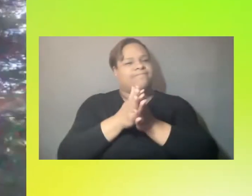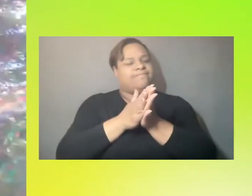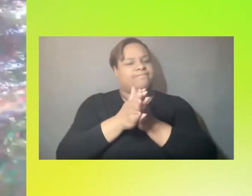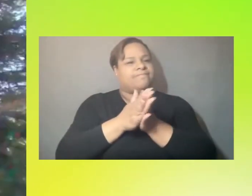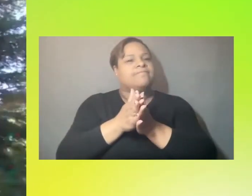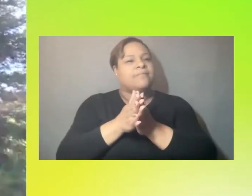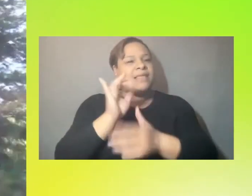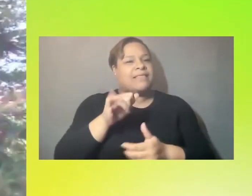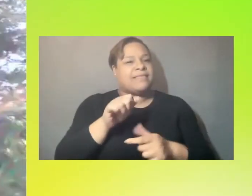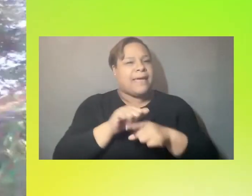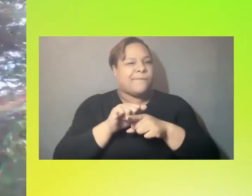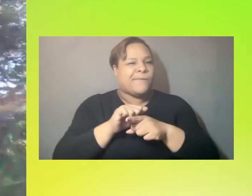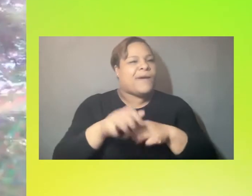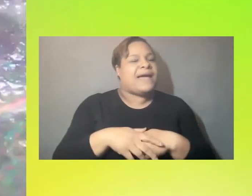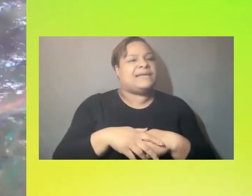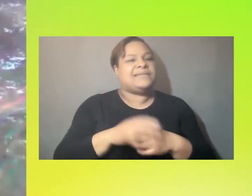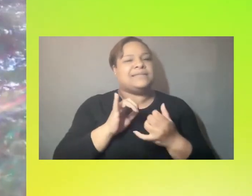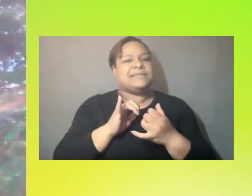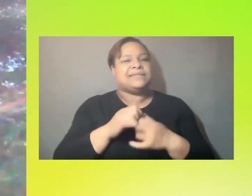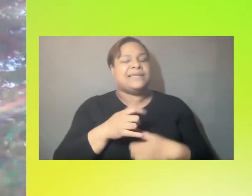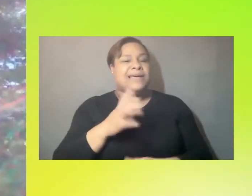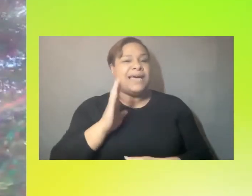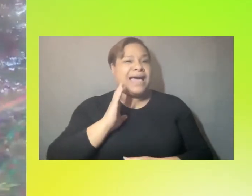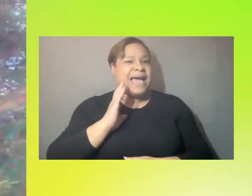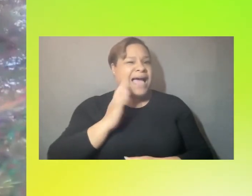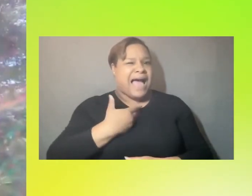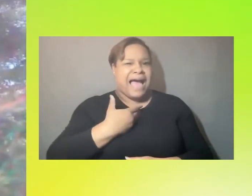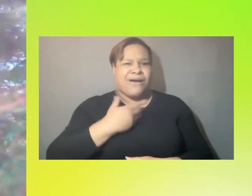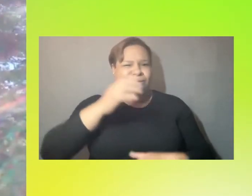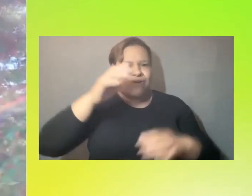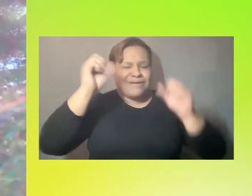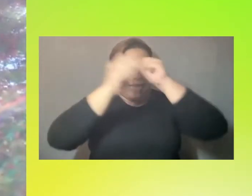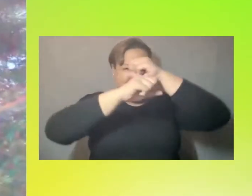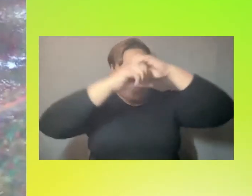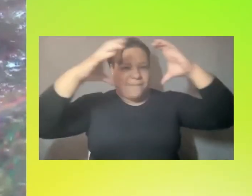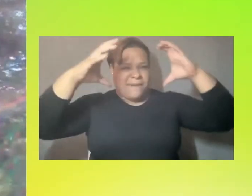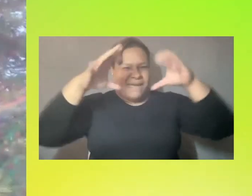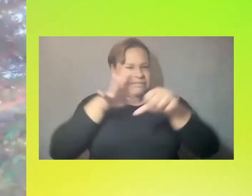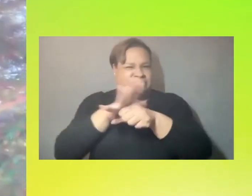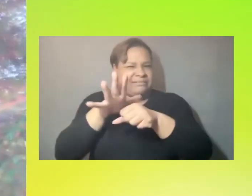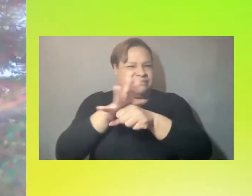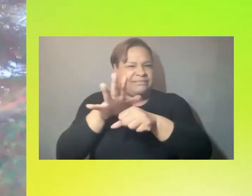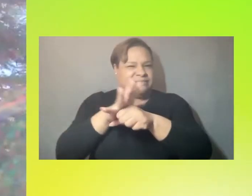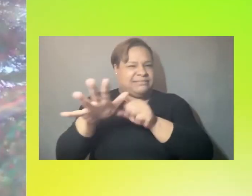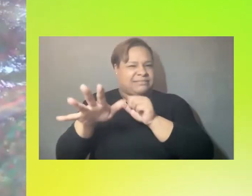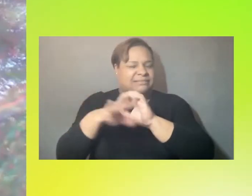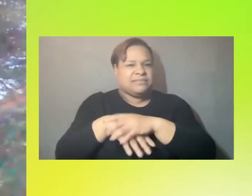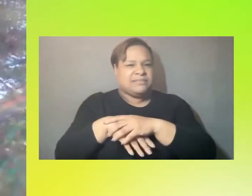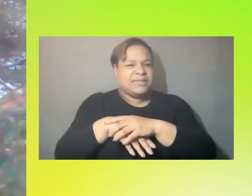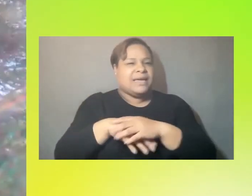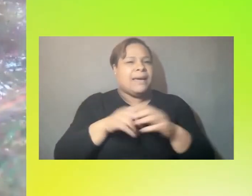And so how do we make space for that? Where we are not always in resistance, but we are also getting to practice what